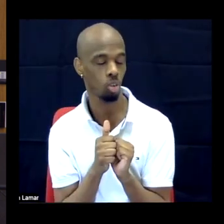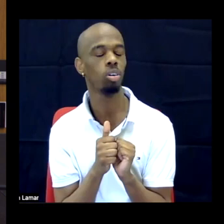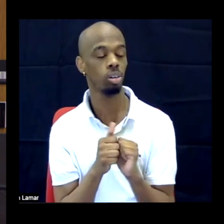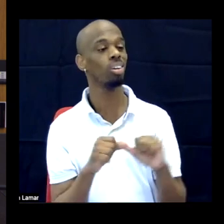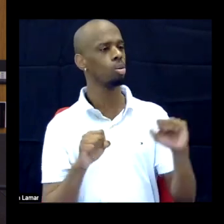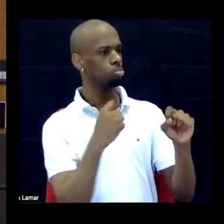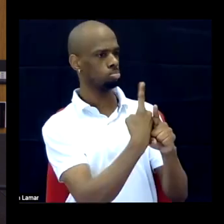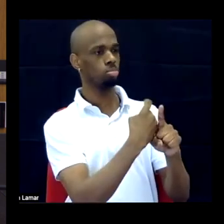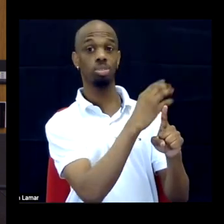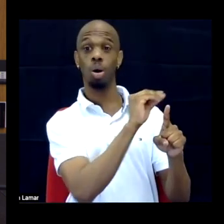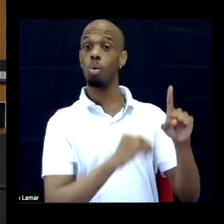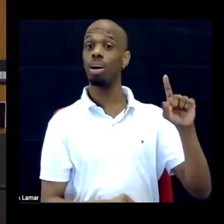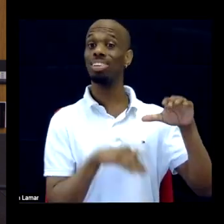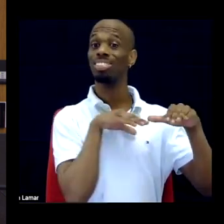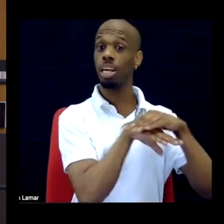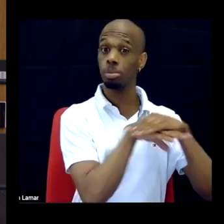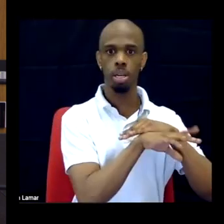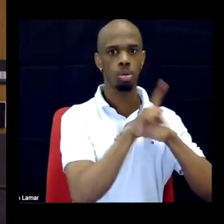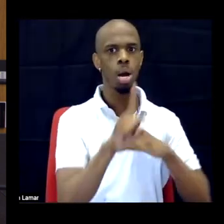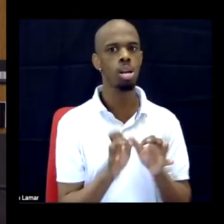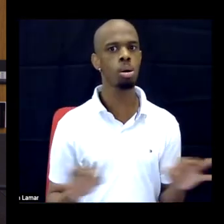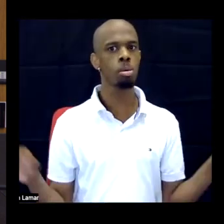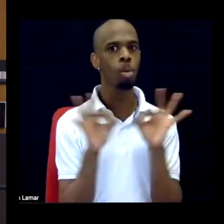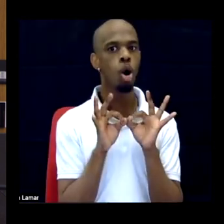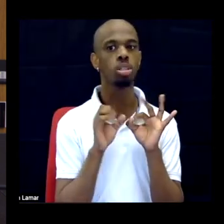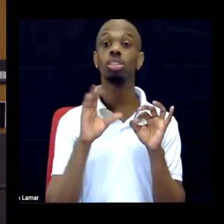that means a lot of things, right, that means the open access version, which I strongly